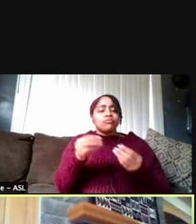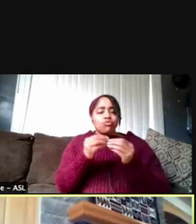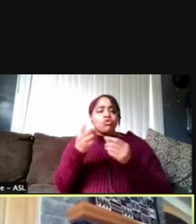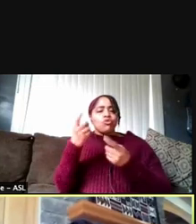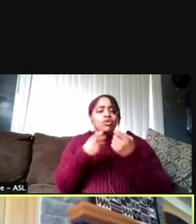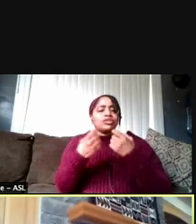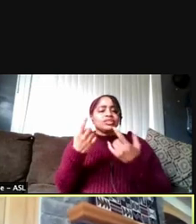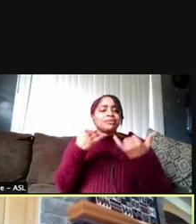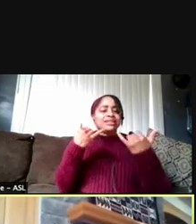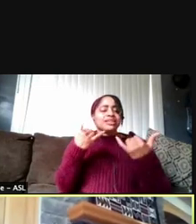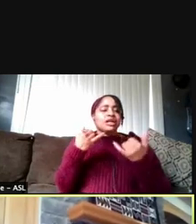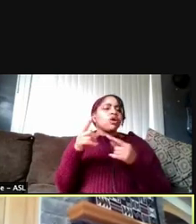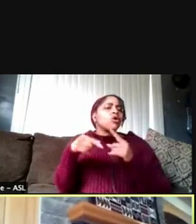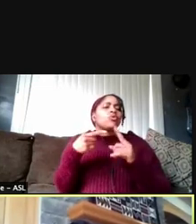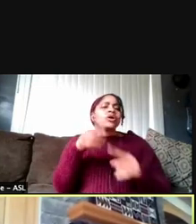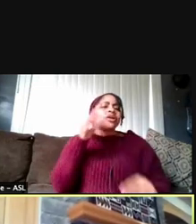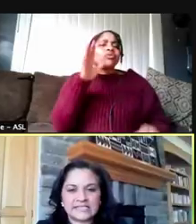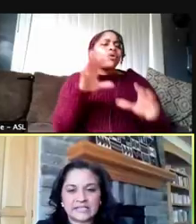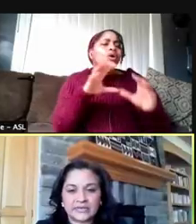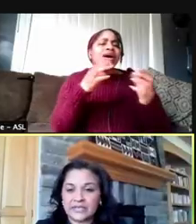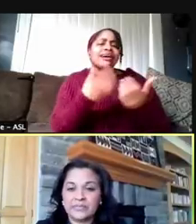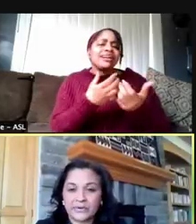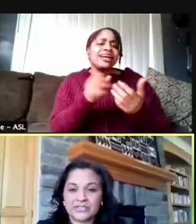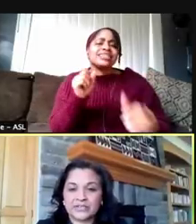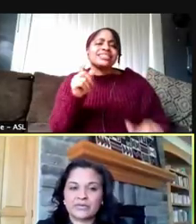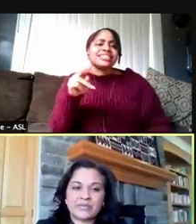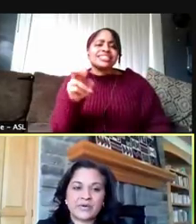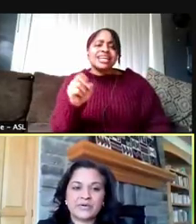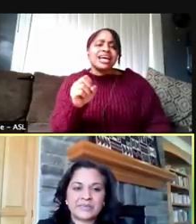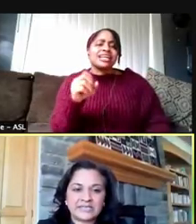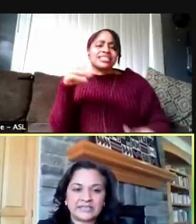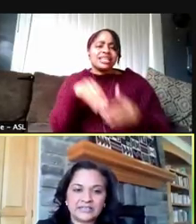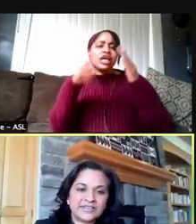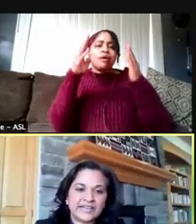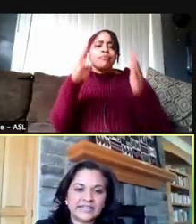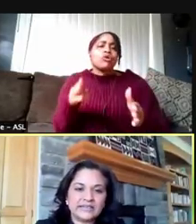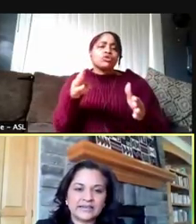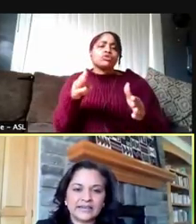"When will class statuses as either in-person or remote be solidified?